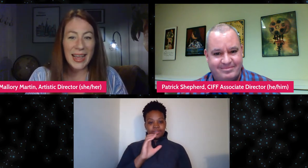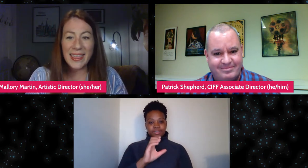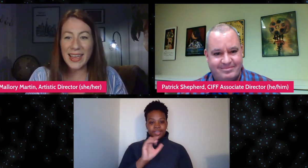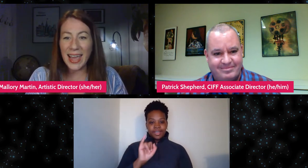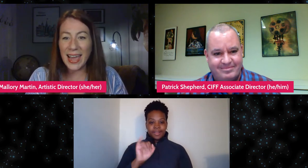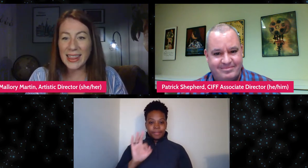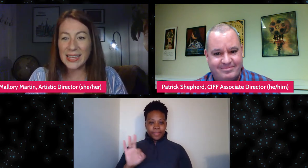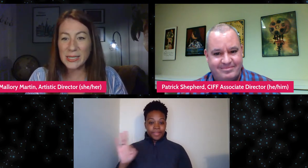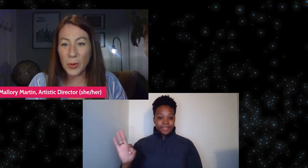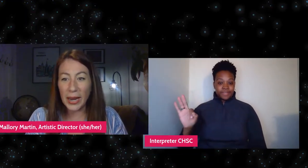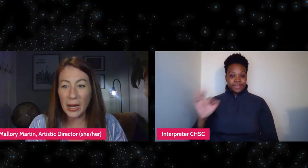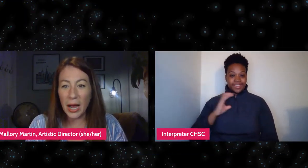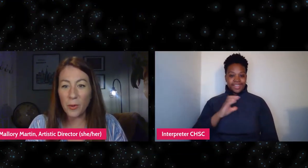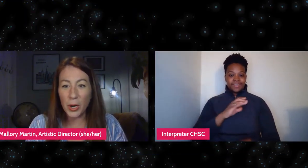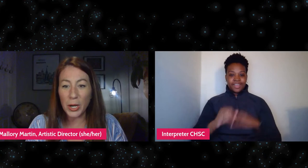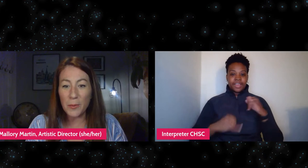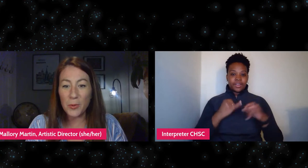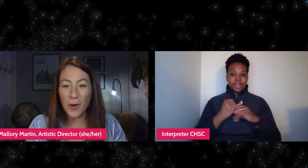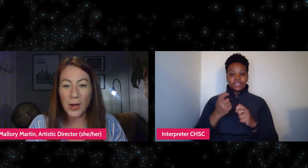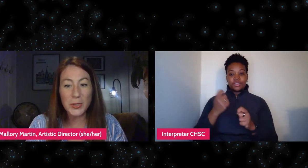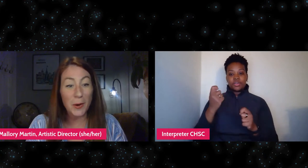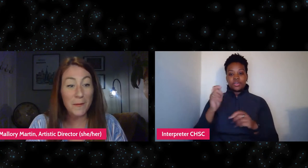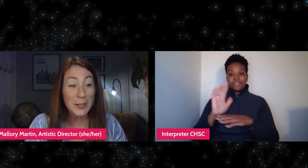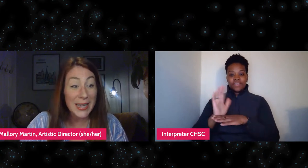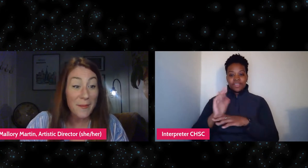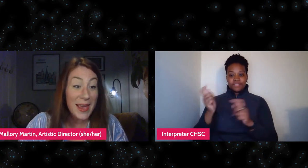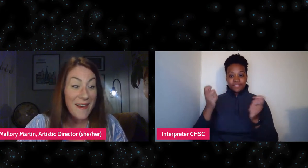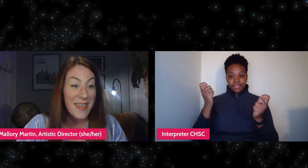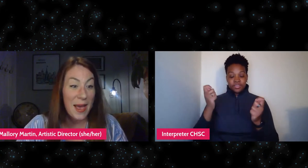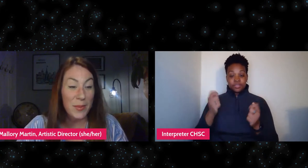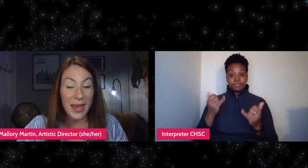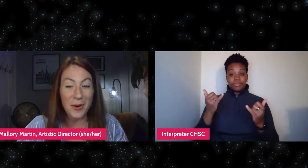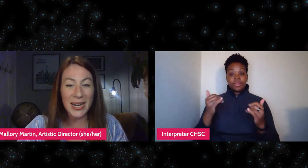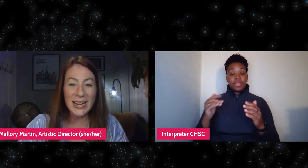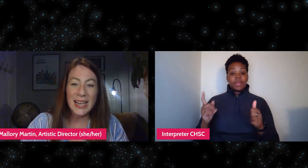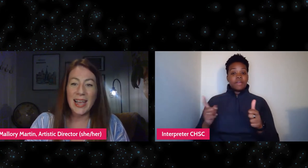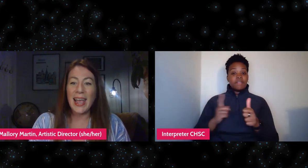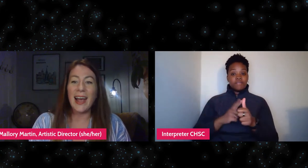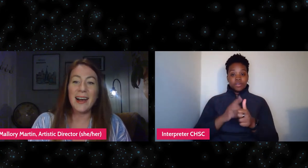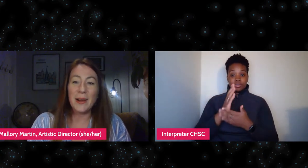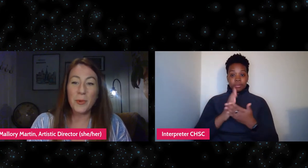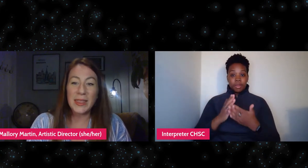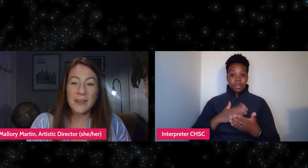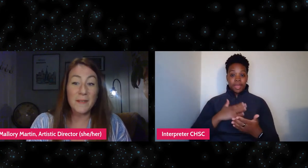And I think at this point we're gonna move on to our first segment of the Happy Hour,